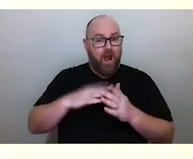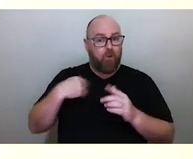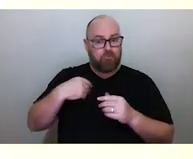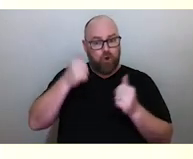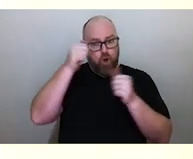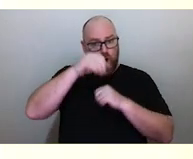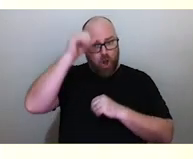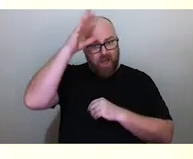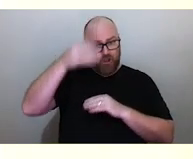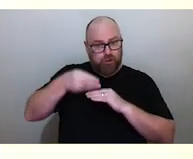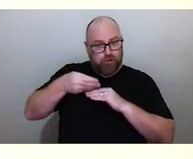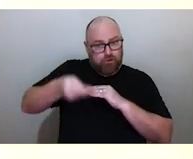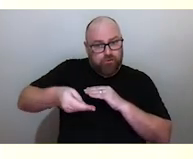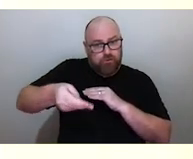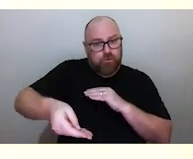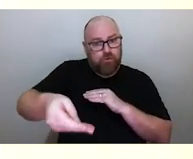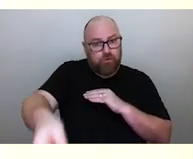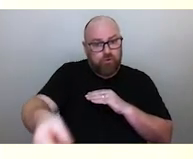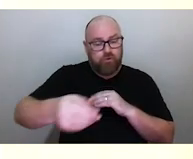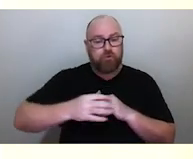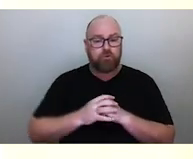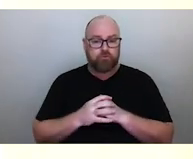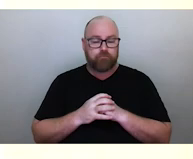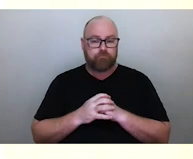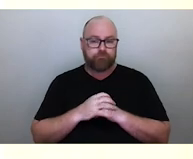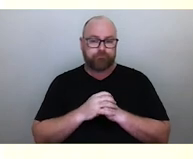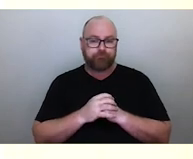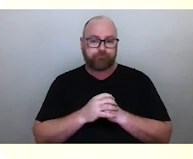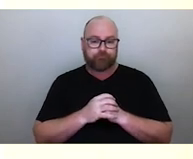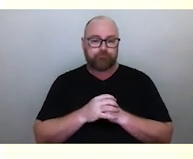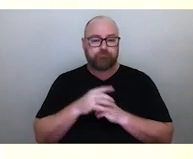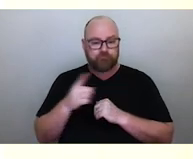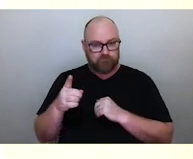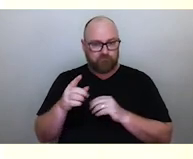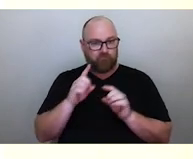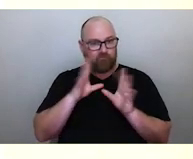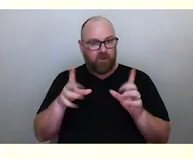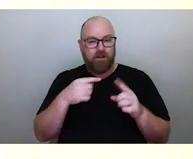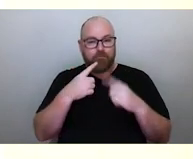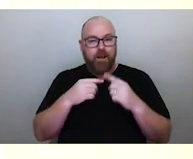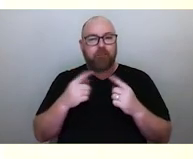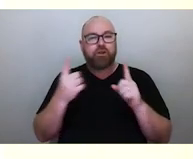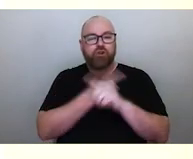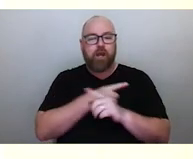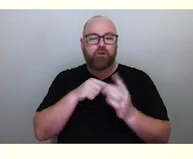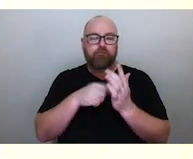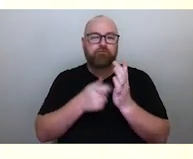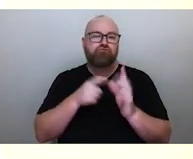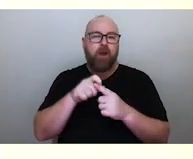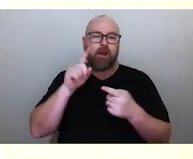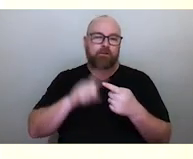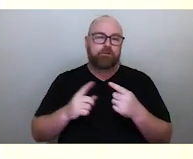And it's exactly discussing and describing what I just told you about the changing of the trade winds at the high altitudes